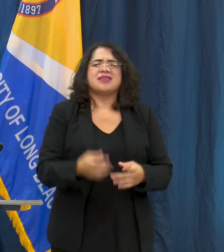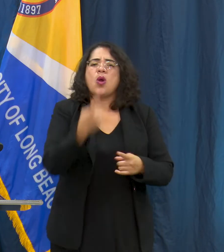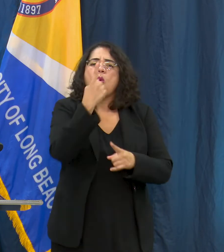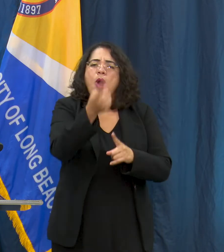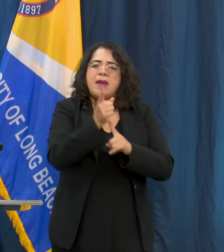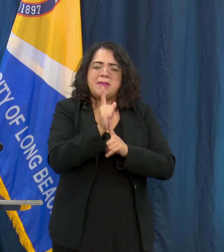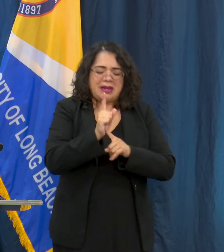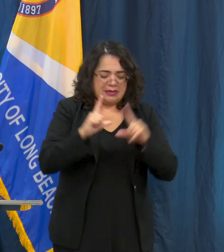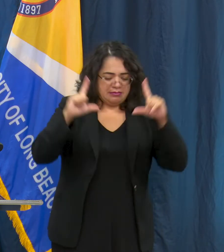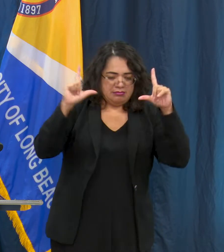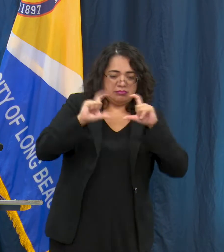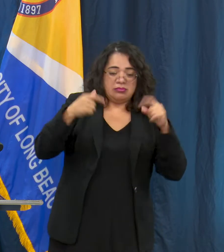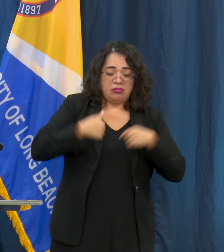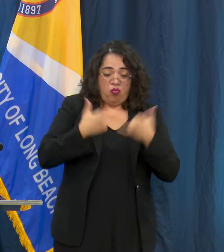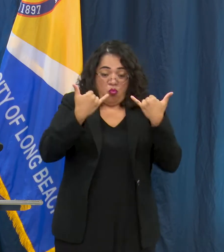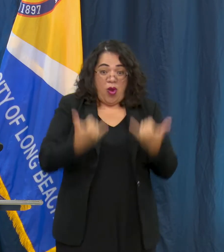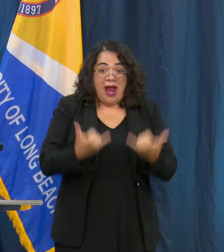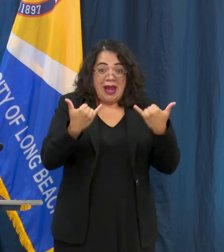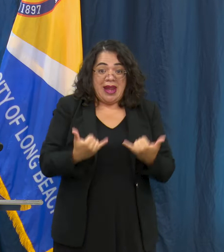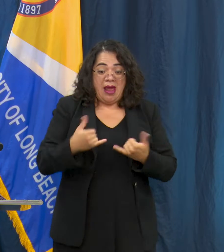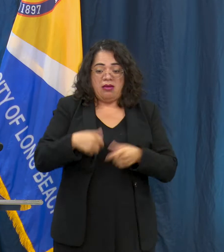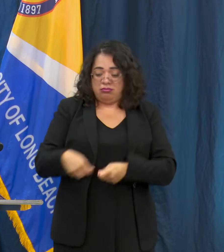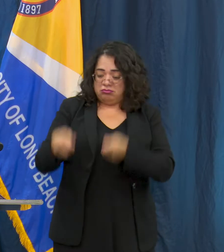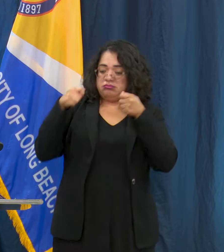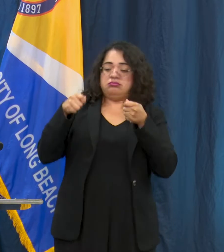they test it again 3 days later they would be positive so we're really